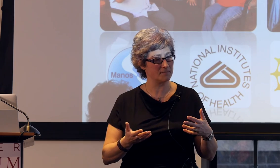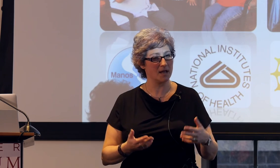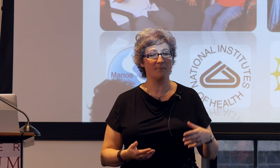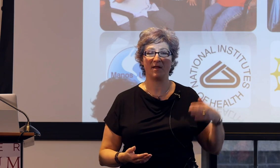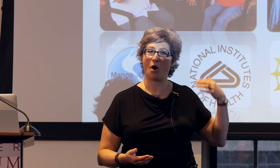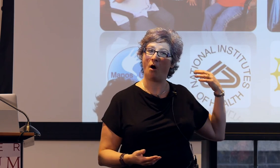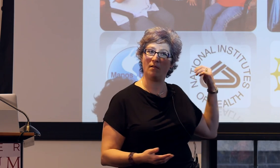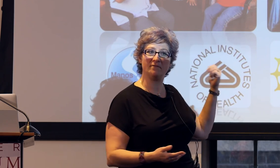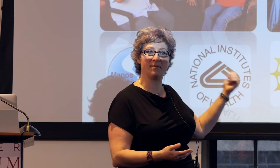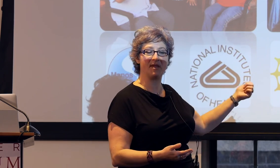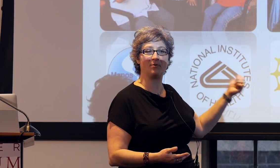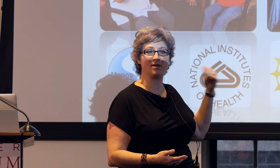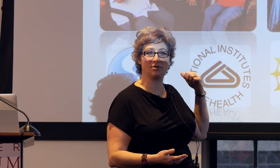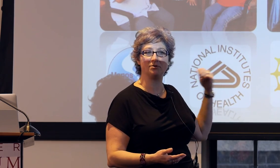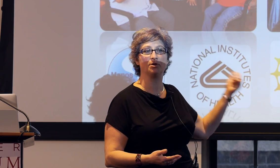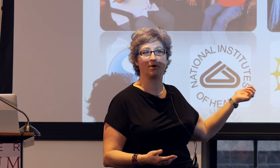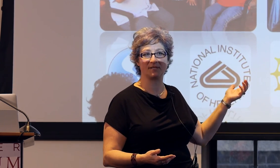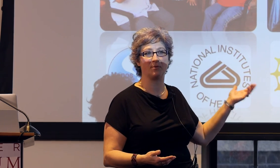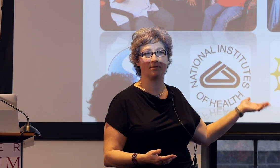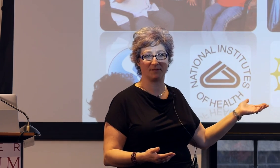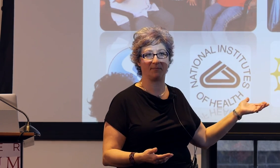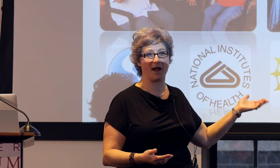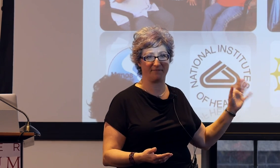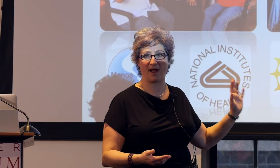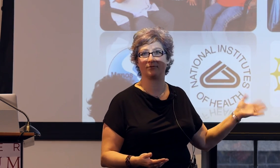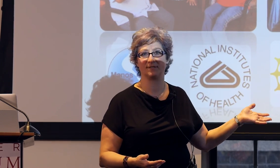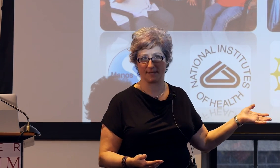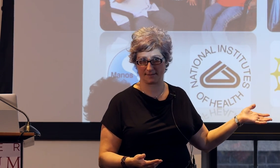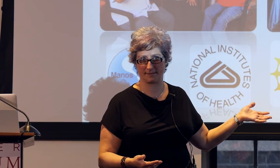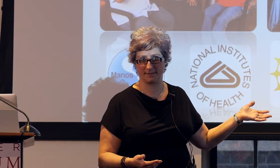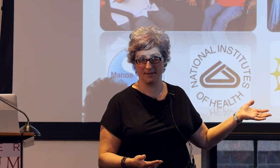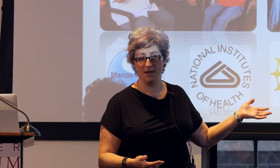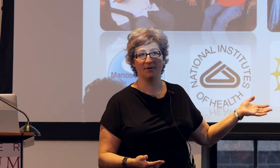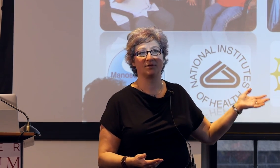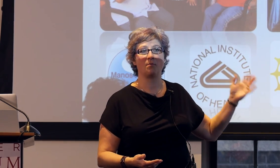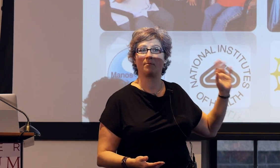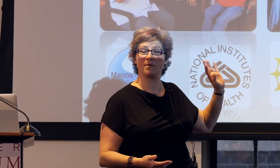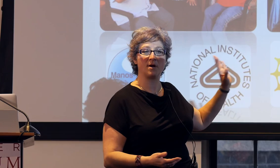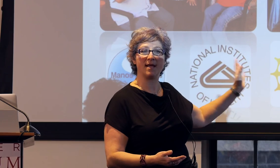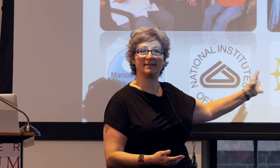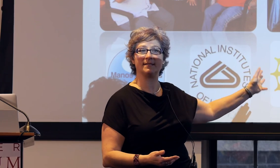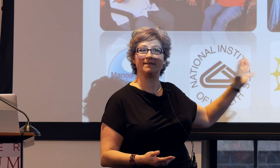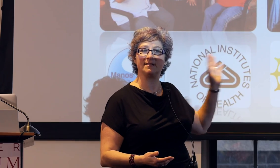but all of the people I showed you were exposed by five or six, so what we're not seeing,